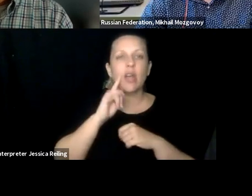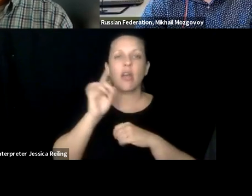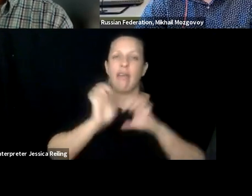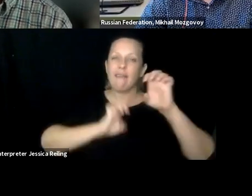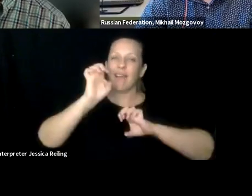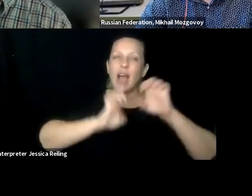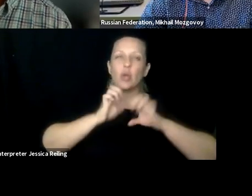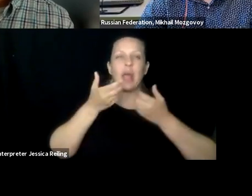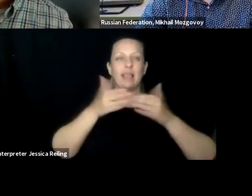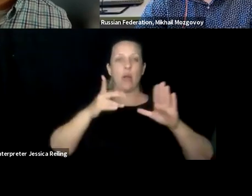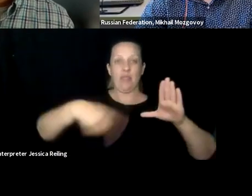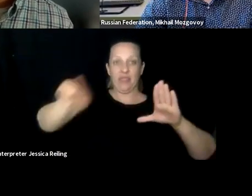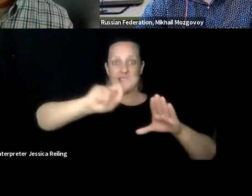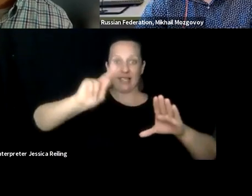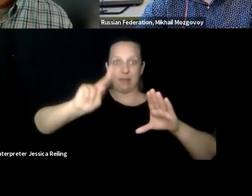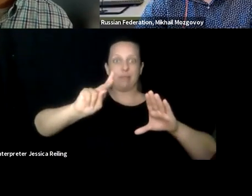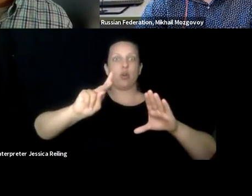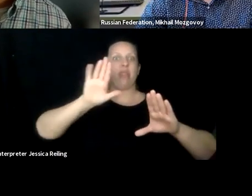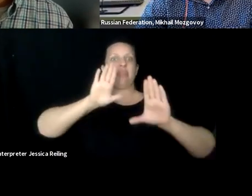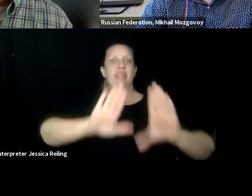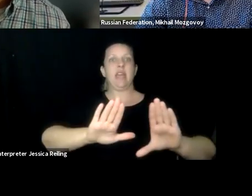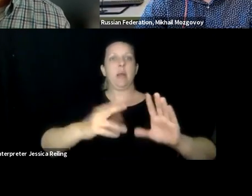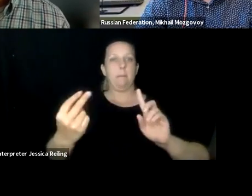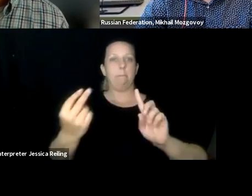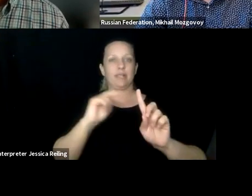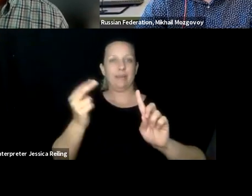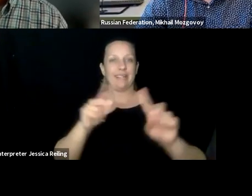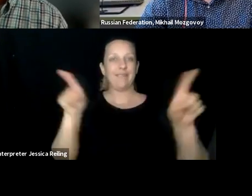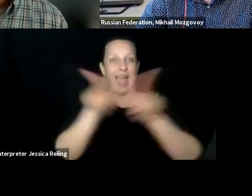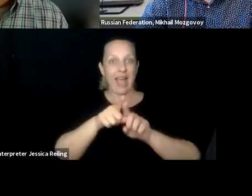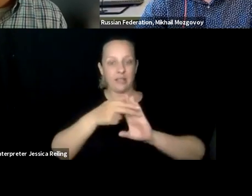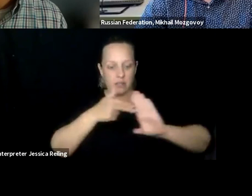it be Indigenous communities, or racial